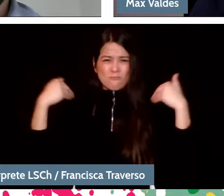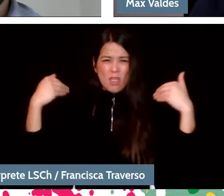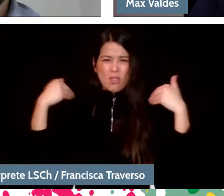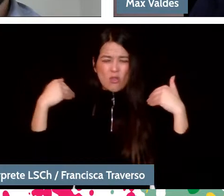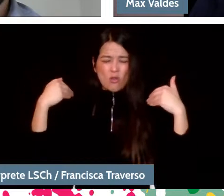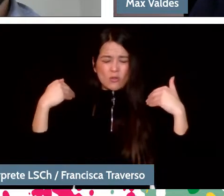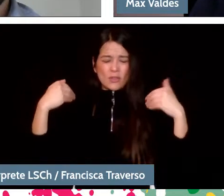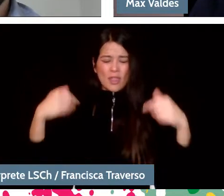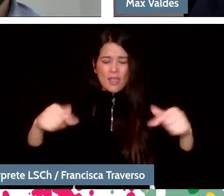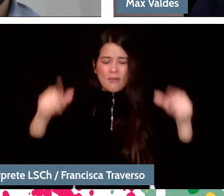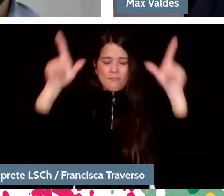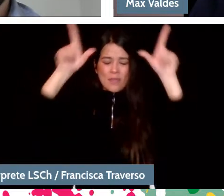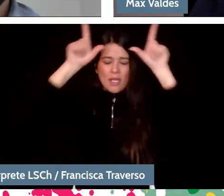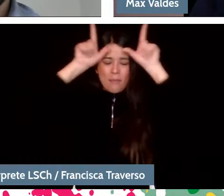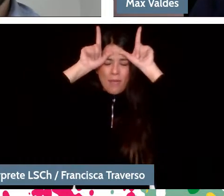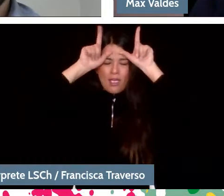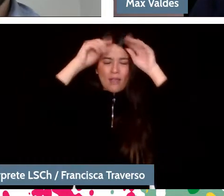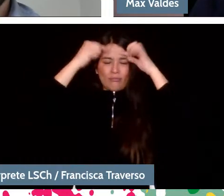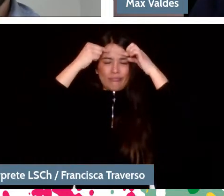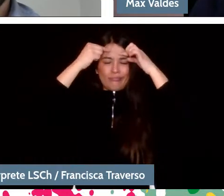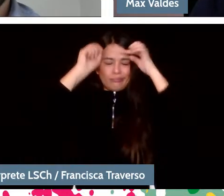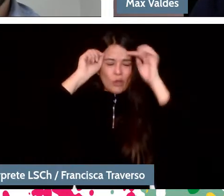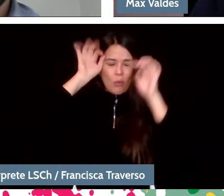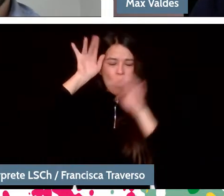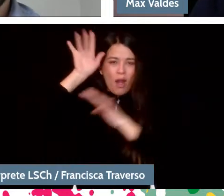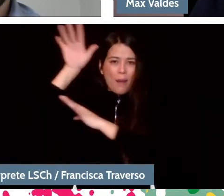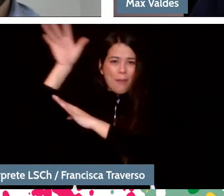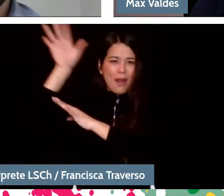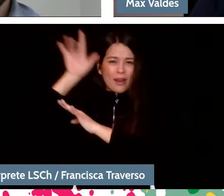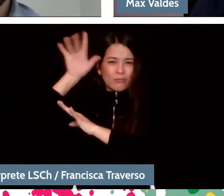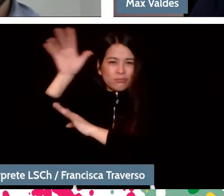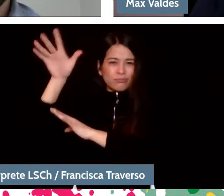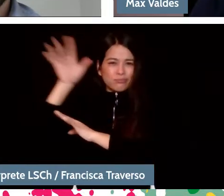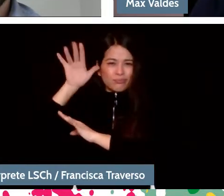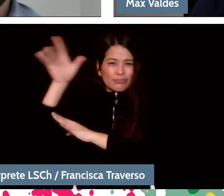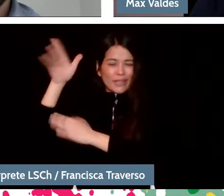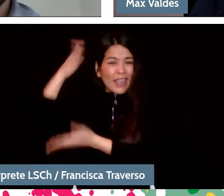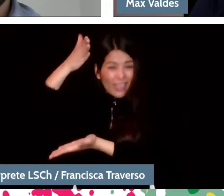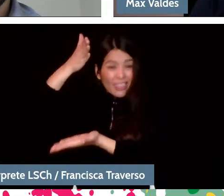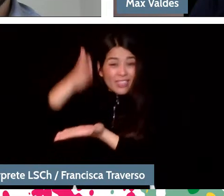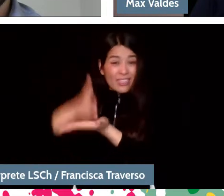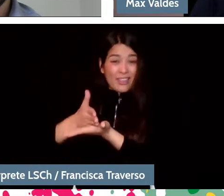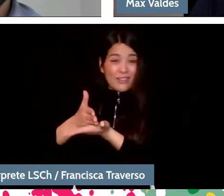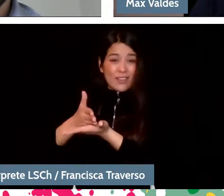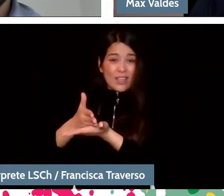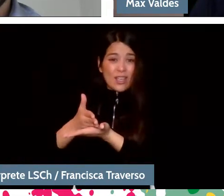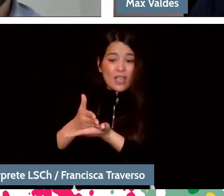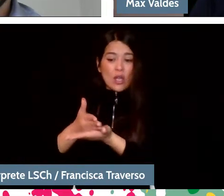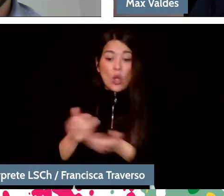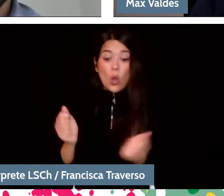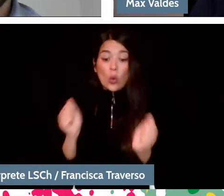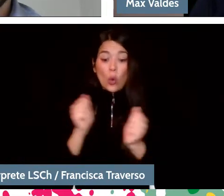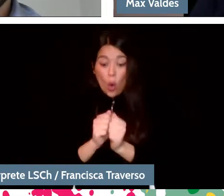of how the orchestra should sound and how the music should sound with what comes up at the moment of making the music.